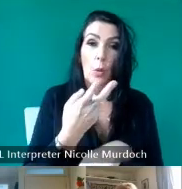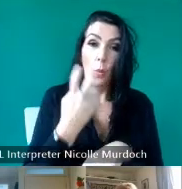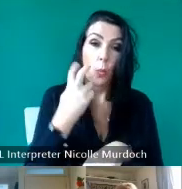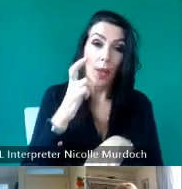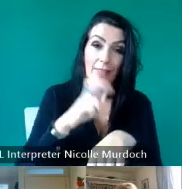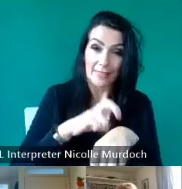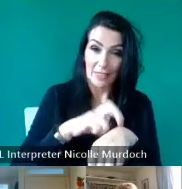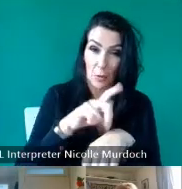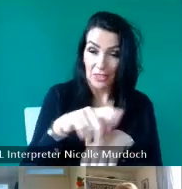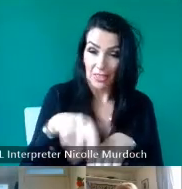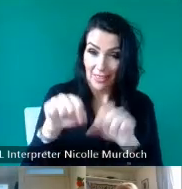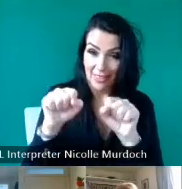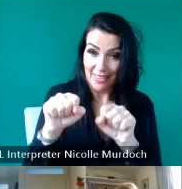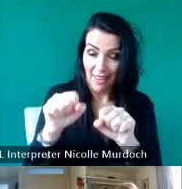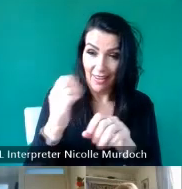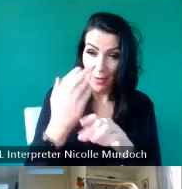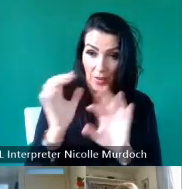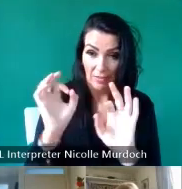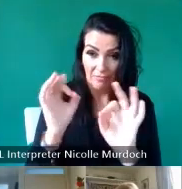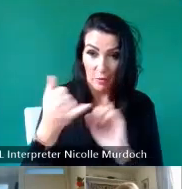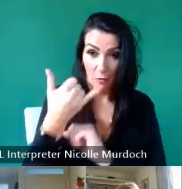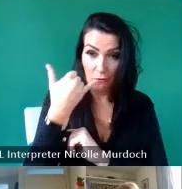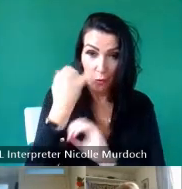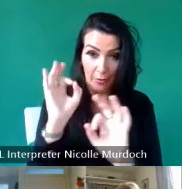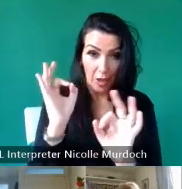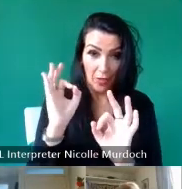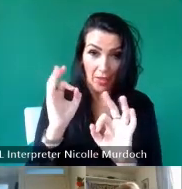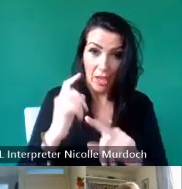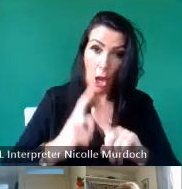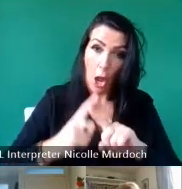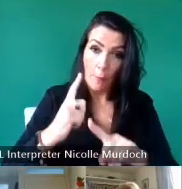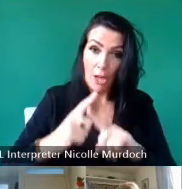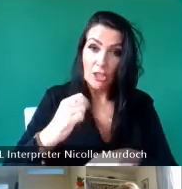there was no phone on the island and if there was an emergency on MAR they would simply make